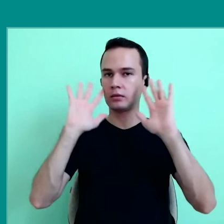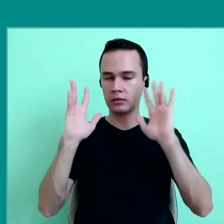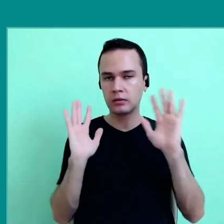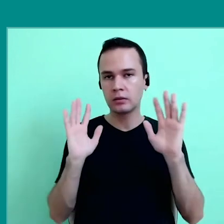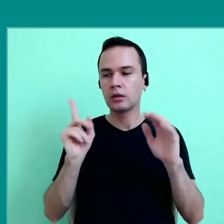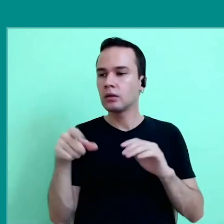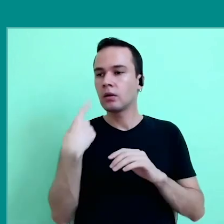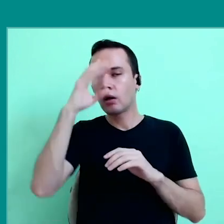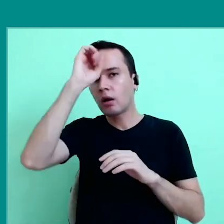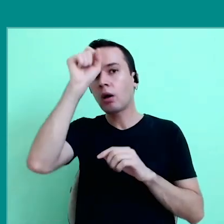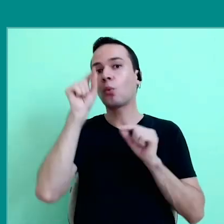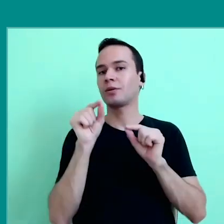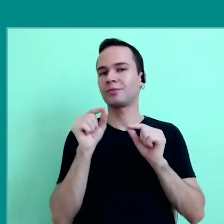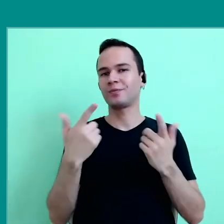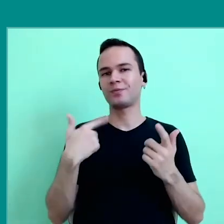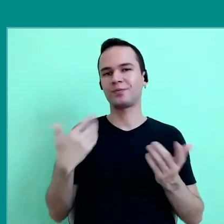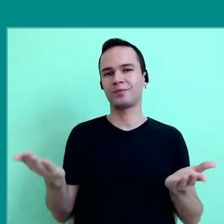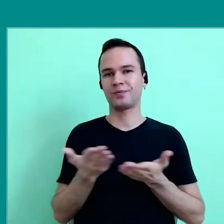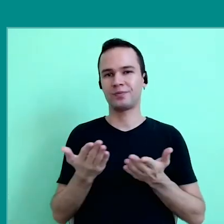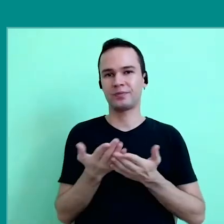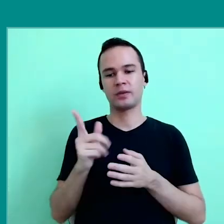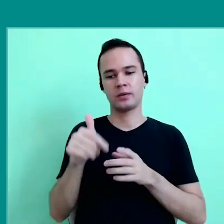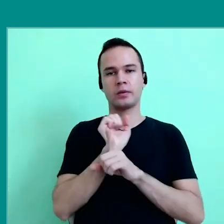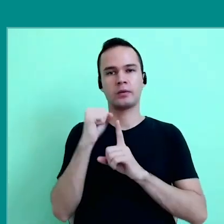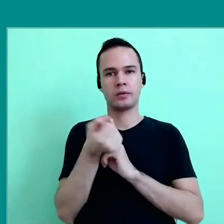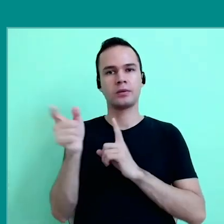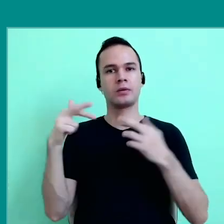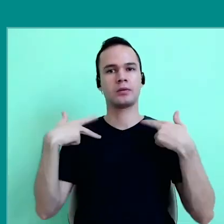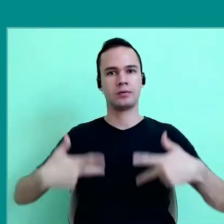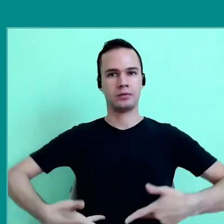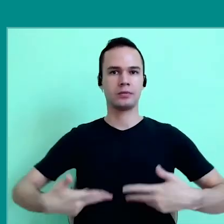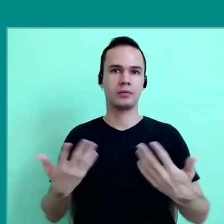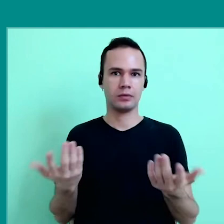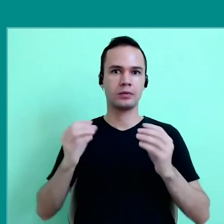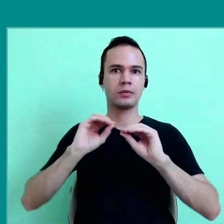what are we going to learn from, what are we going through, as a society, as humanity, I believe that, from a limit experience.